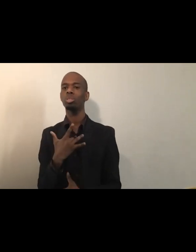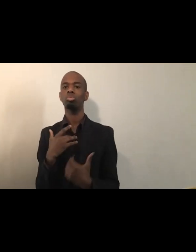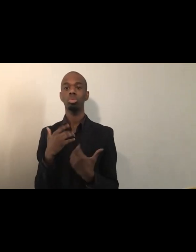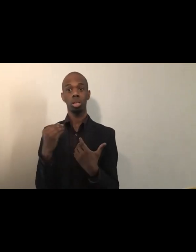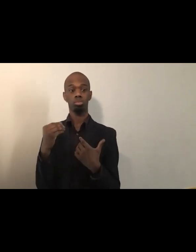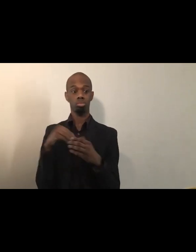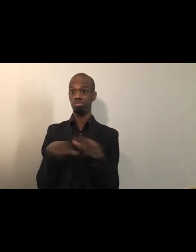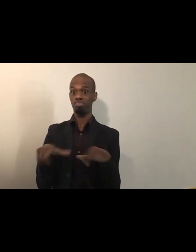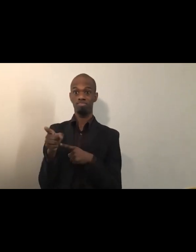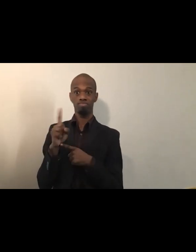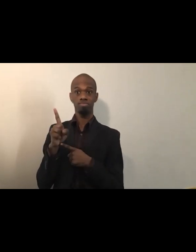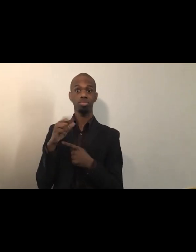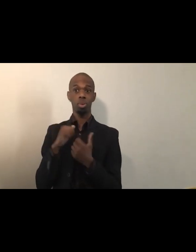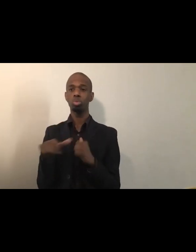Do we have folks who are willing to share?